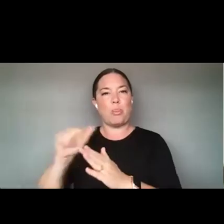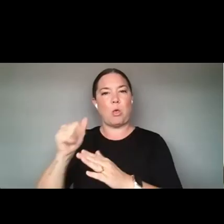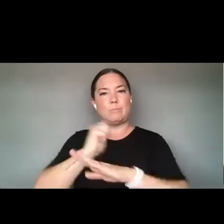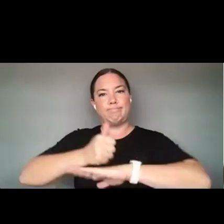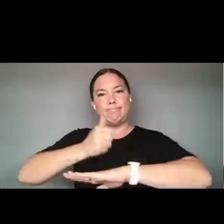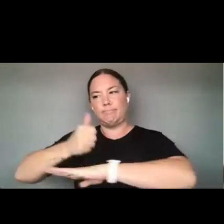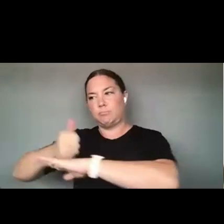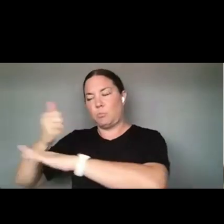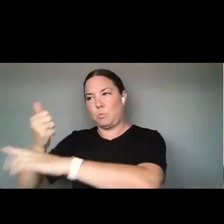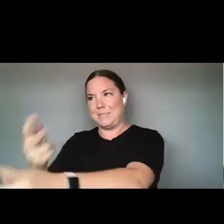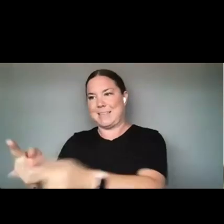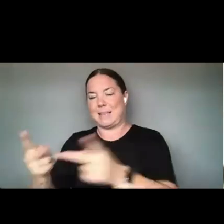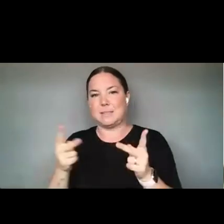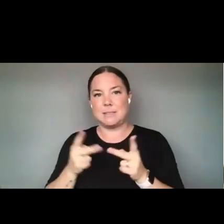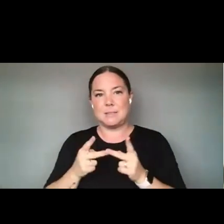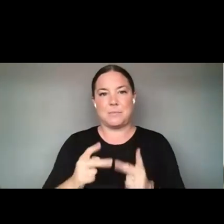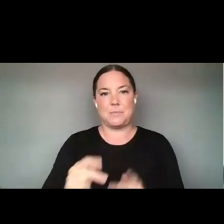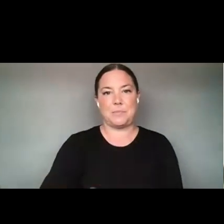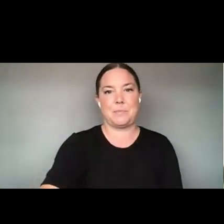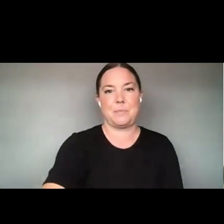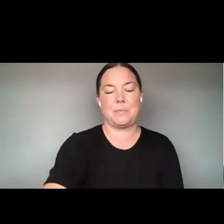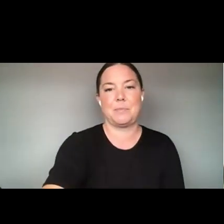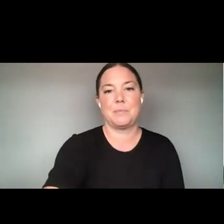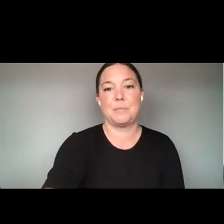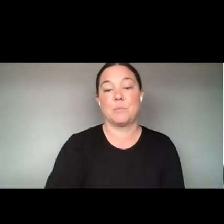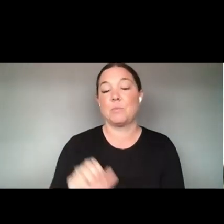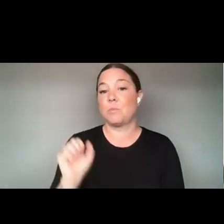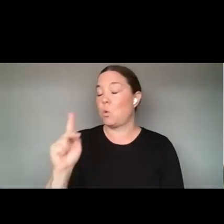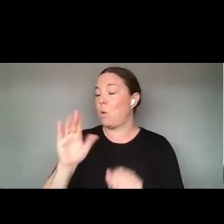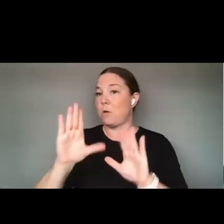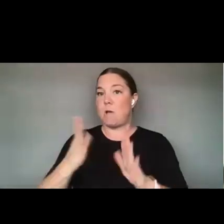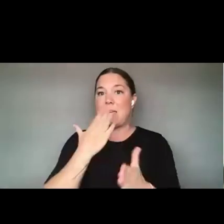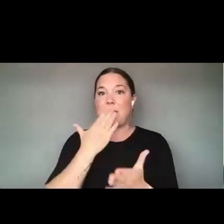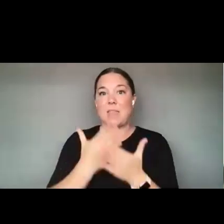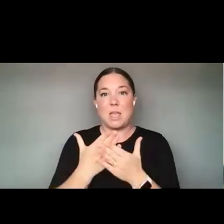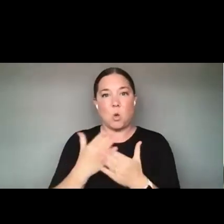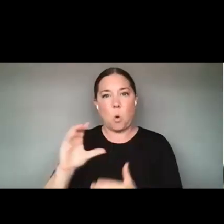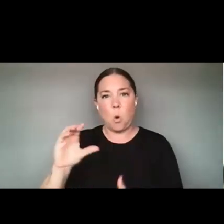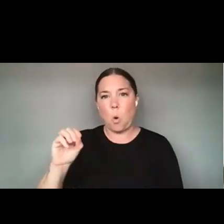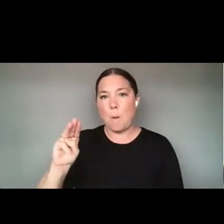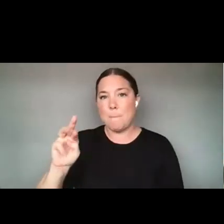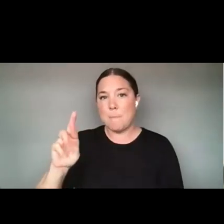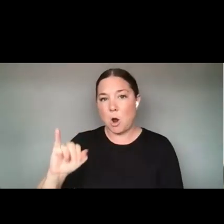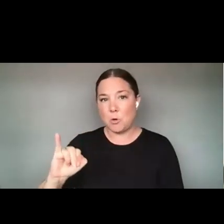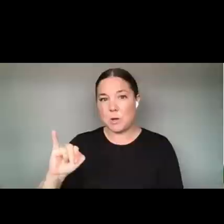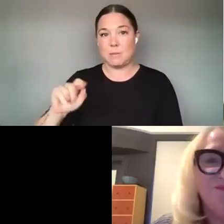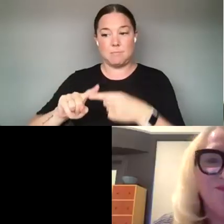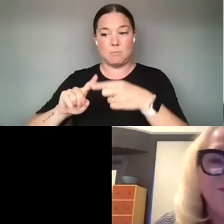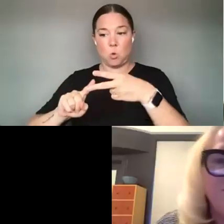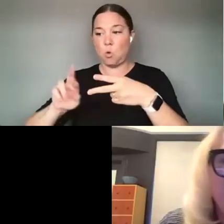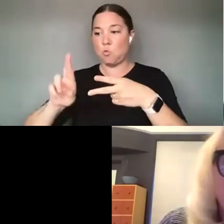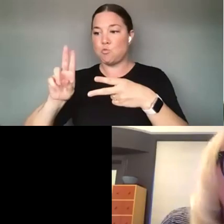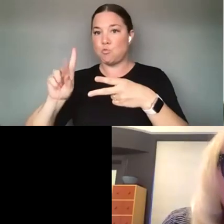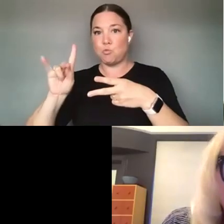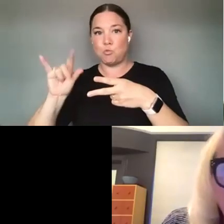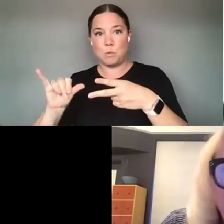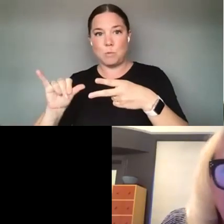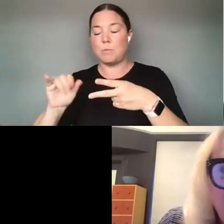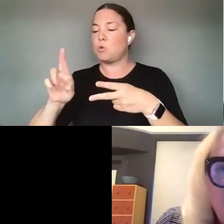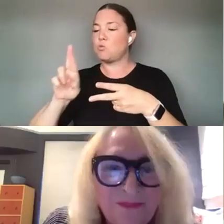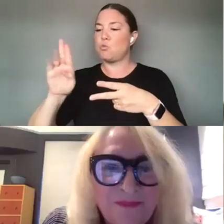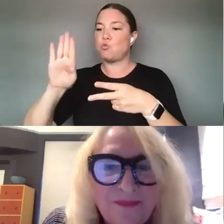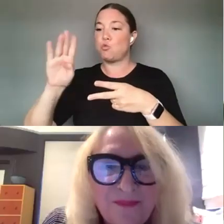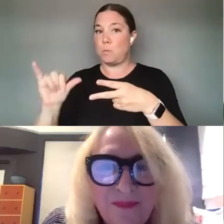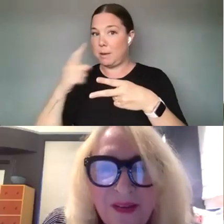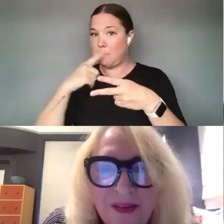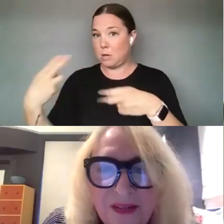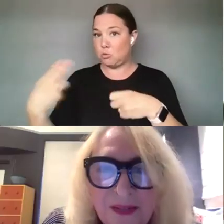GREAT. THANK YOU. SO IF I CAN ASK OMARI AND RUBY TO JOIN US. GREAT. RUBY I KNOW WE'VE BEEN,